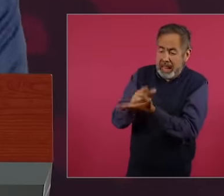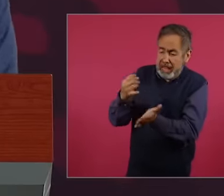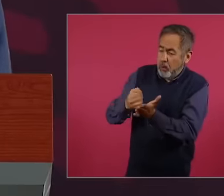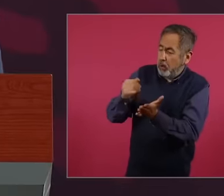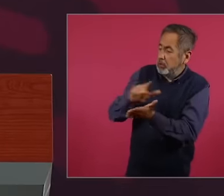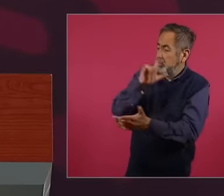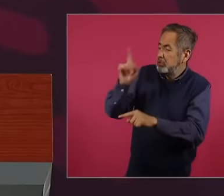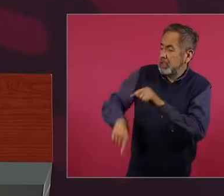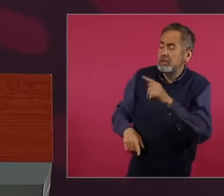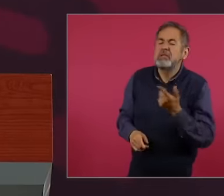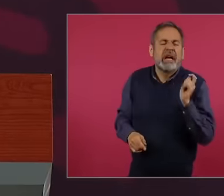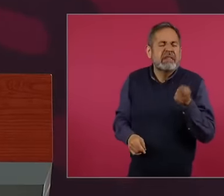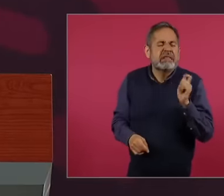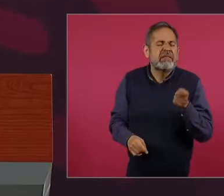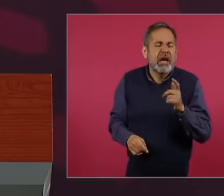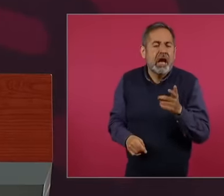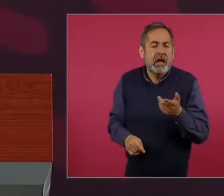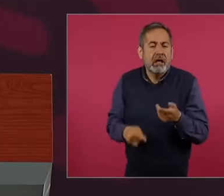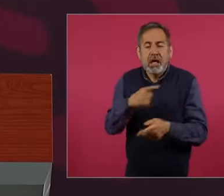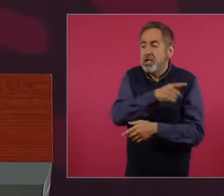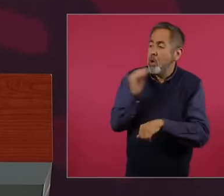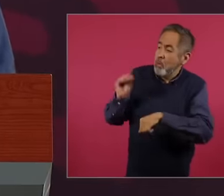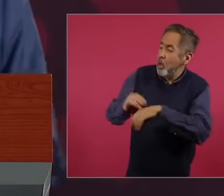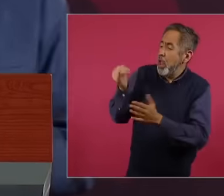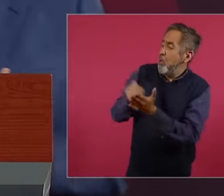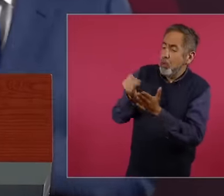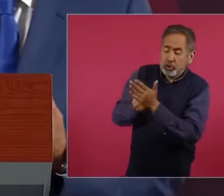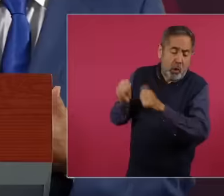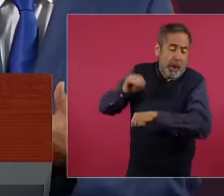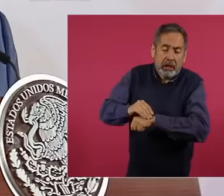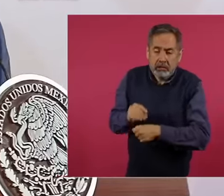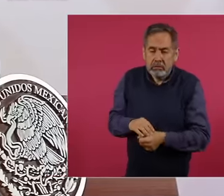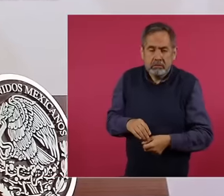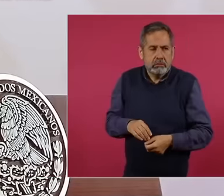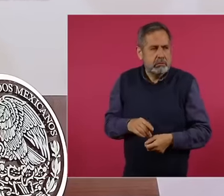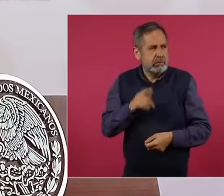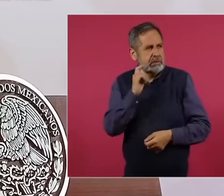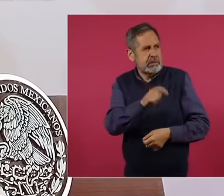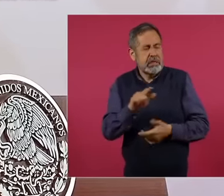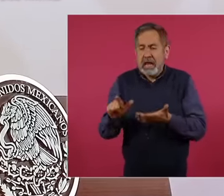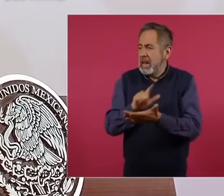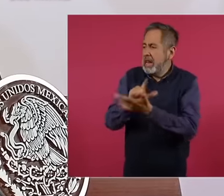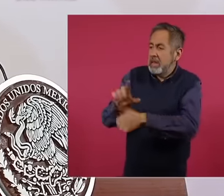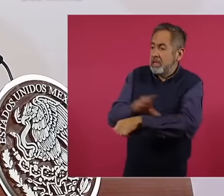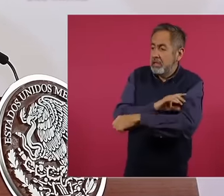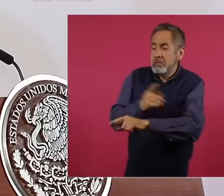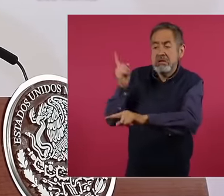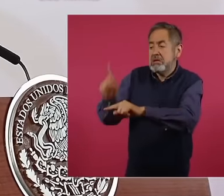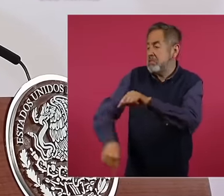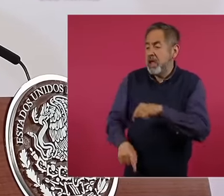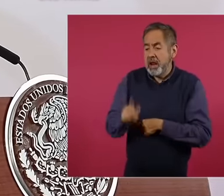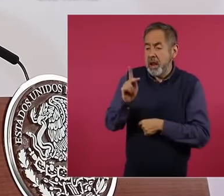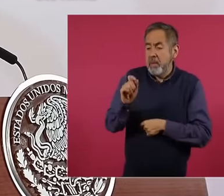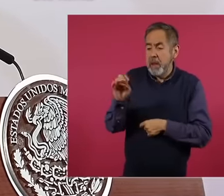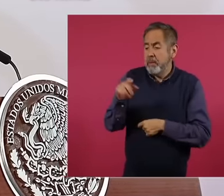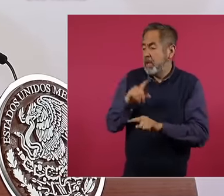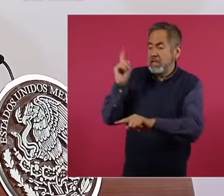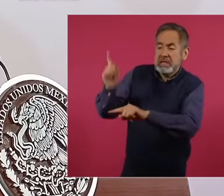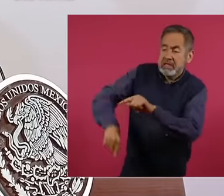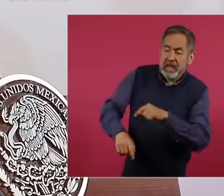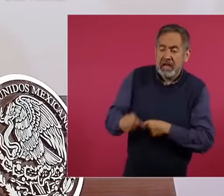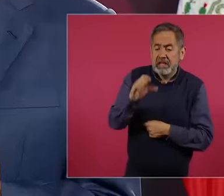Increase taxes energy reform What does it mean to privatize Pemec privatize the